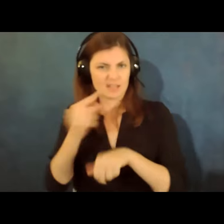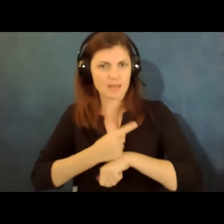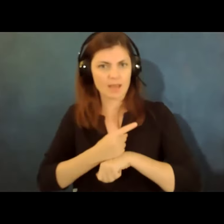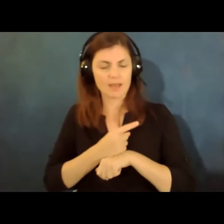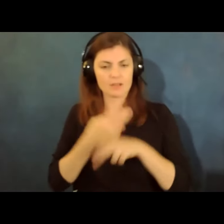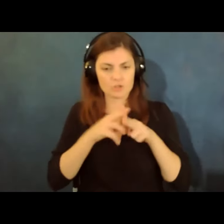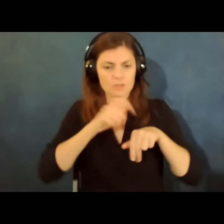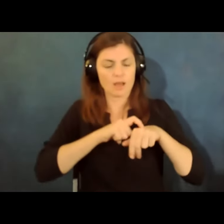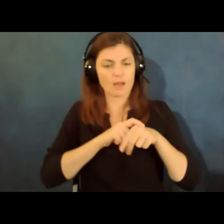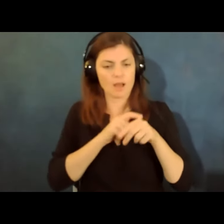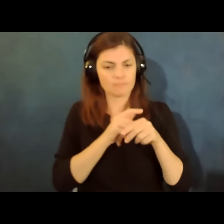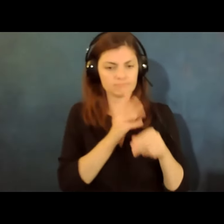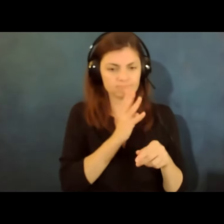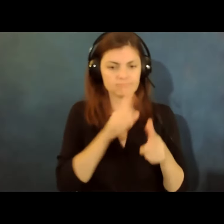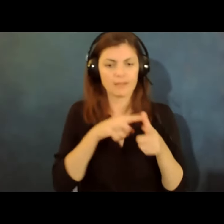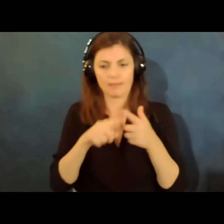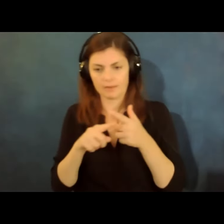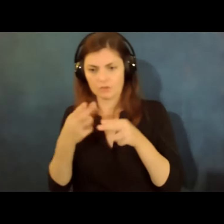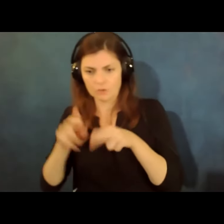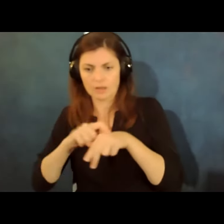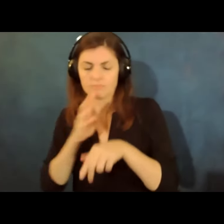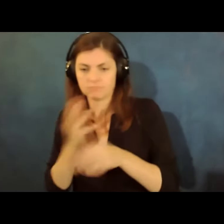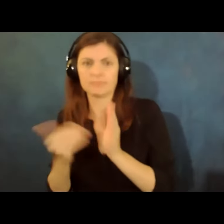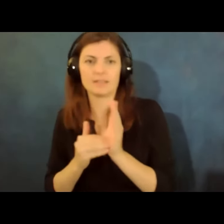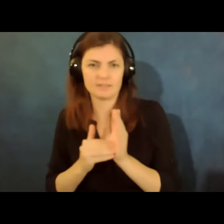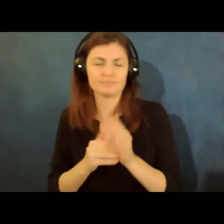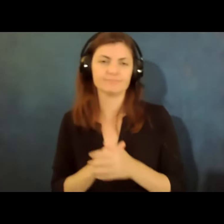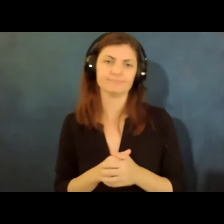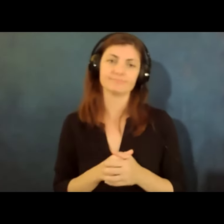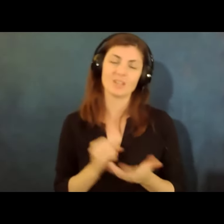so there's no good answer to that it is a it is a problem but it's one that we